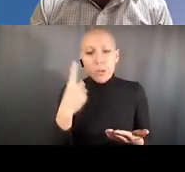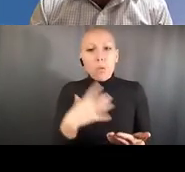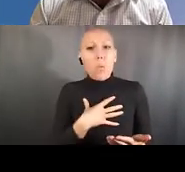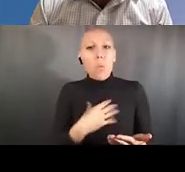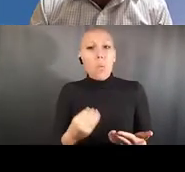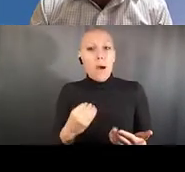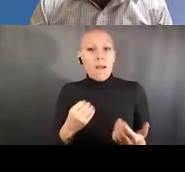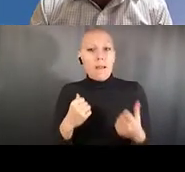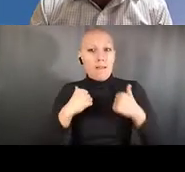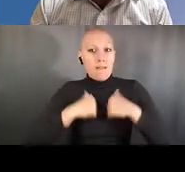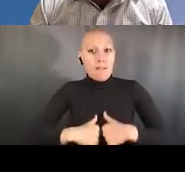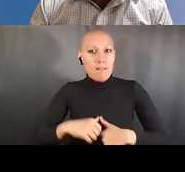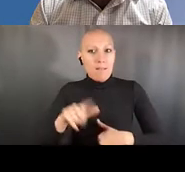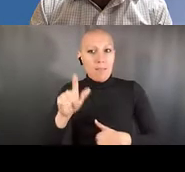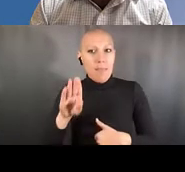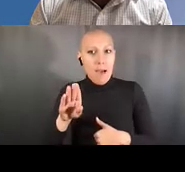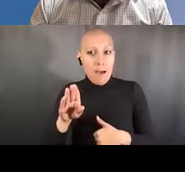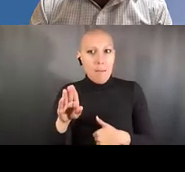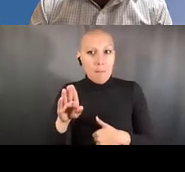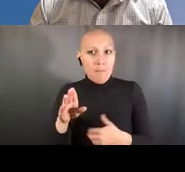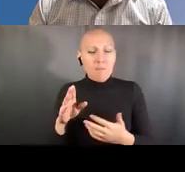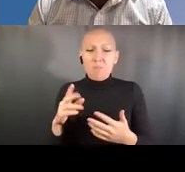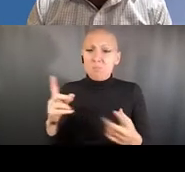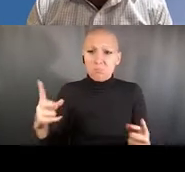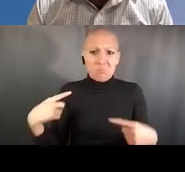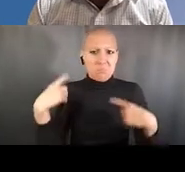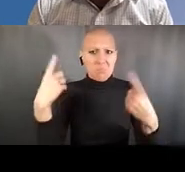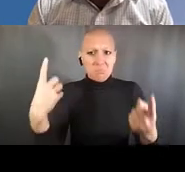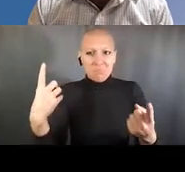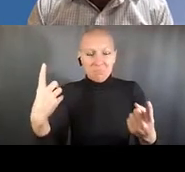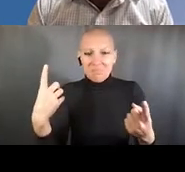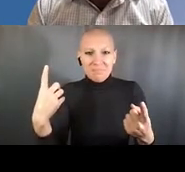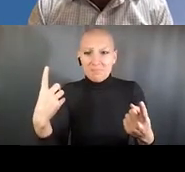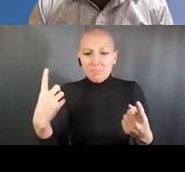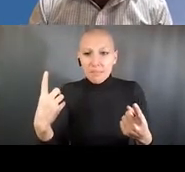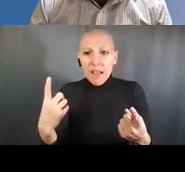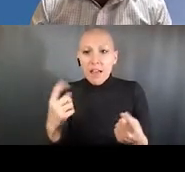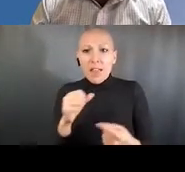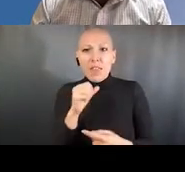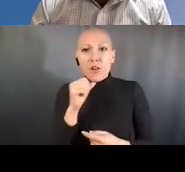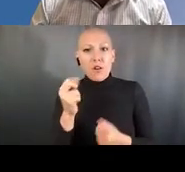and eventually in other things as well that could result if it's not taken more seriously.